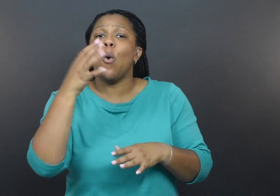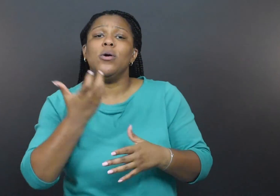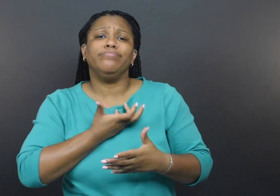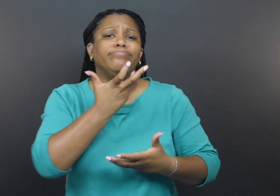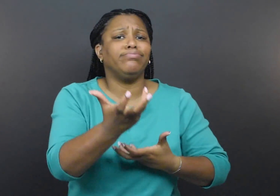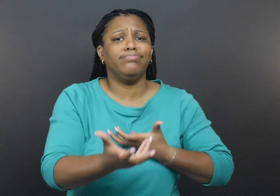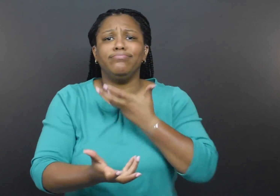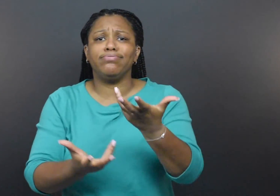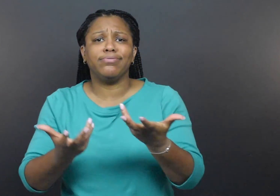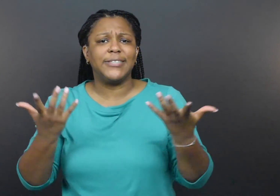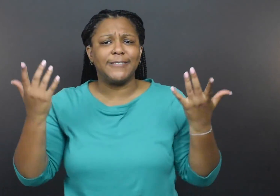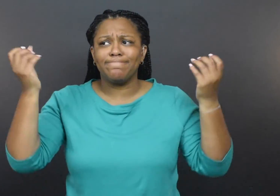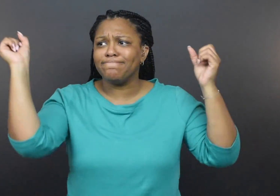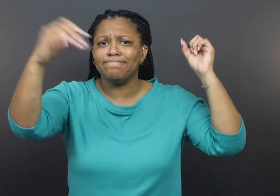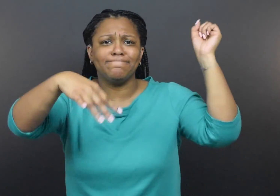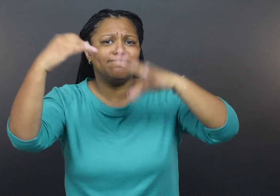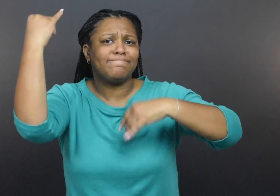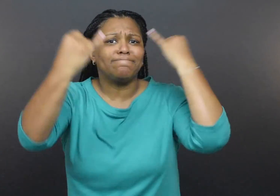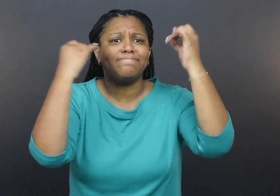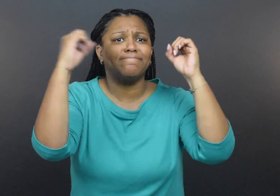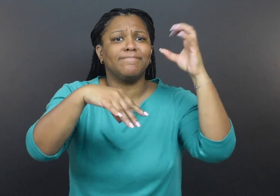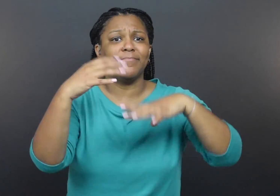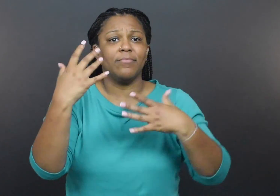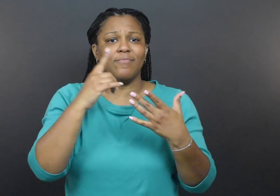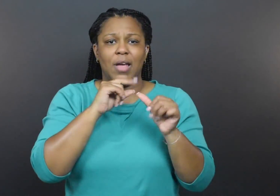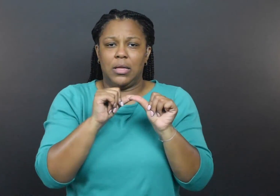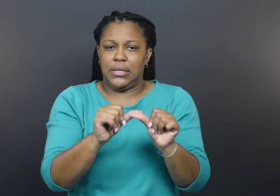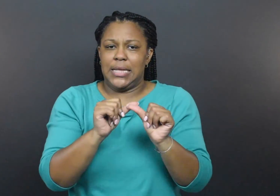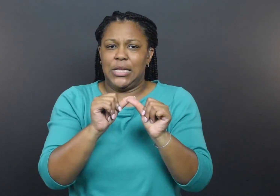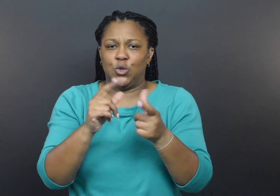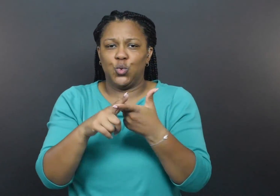and continuing to foster deeper relationships with